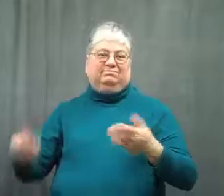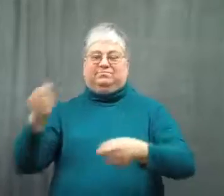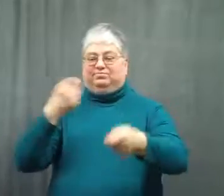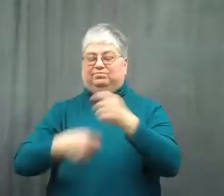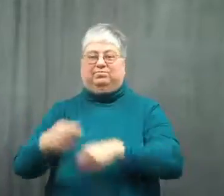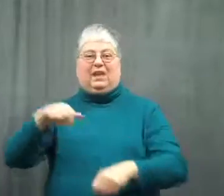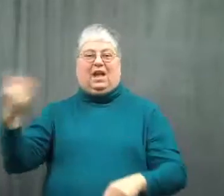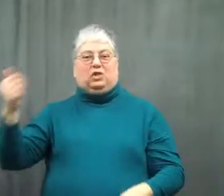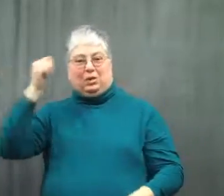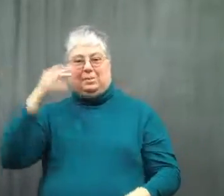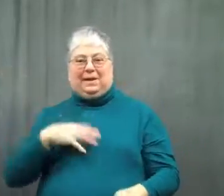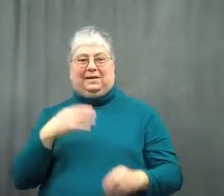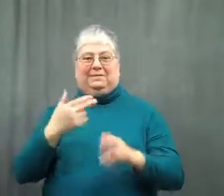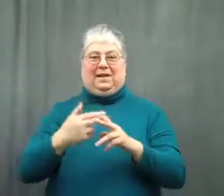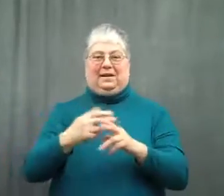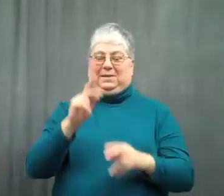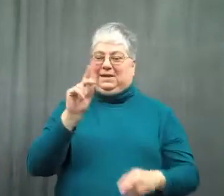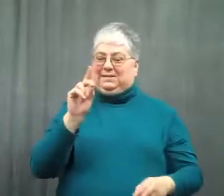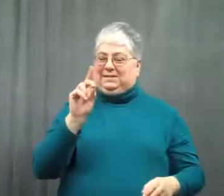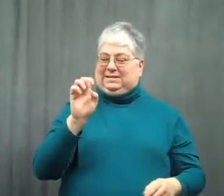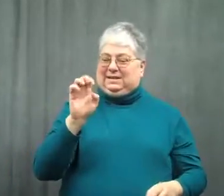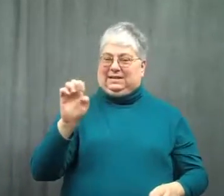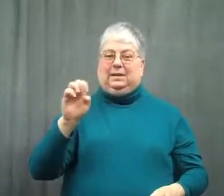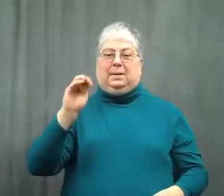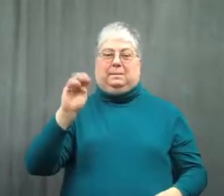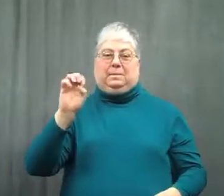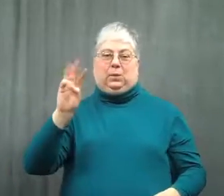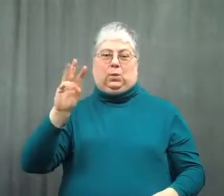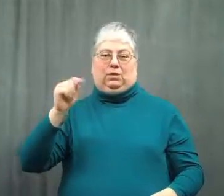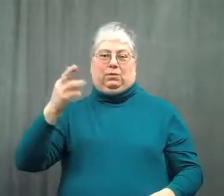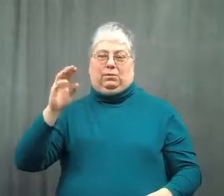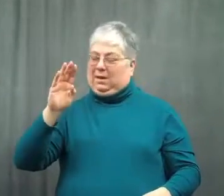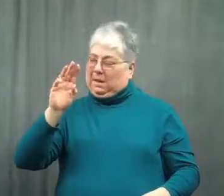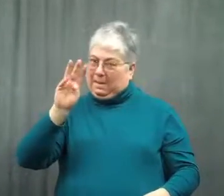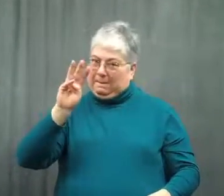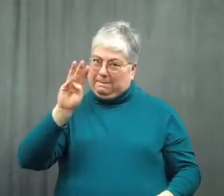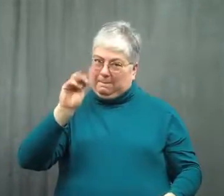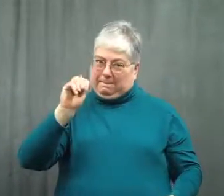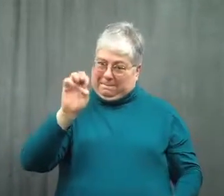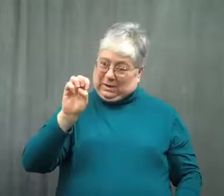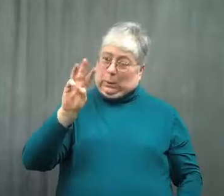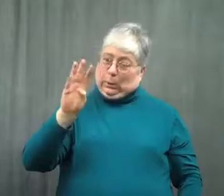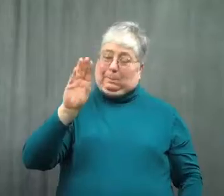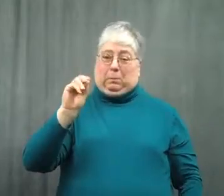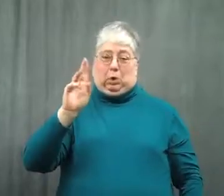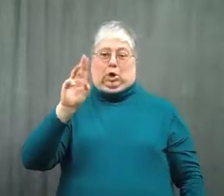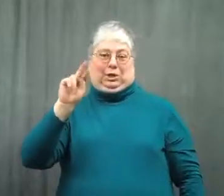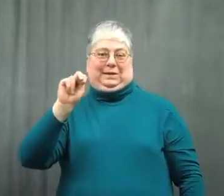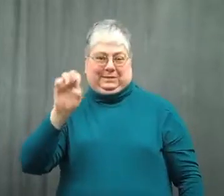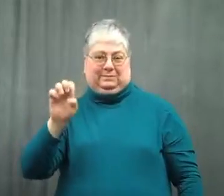Dee Mewbourne replaced him as captain.